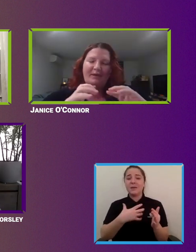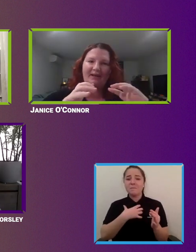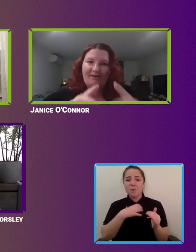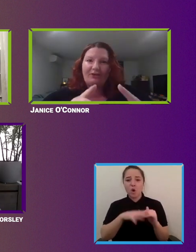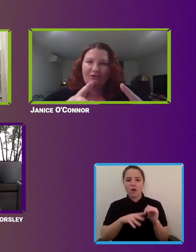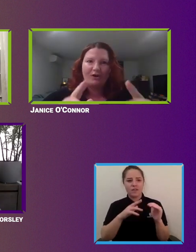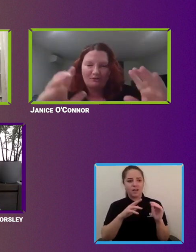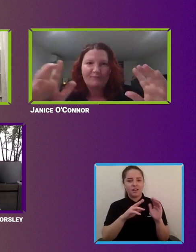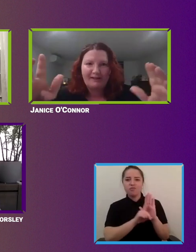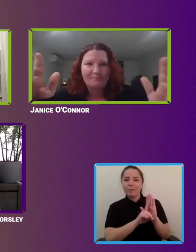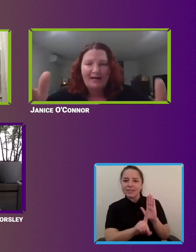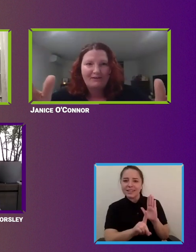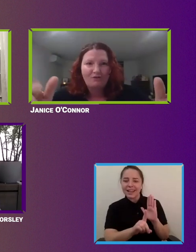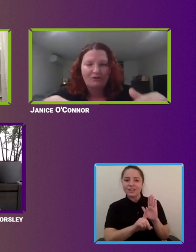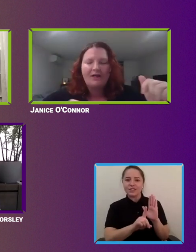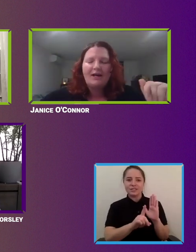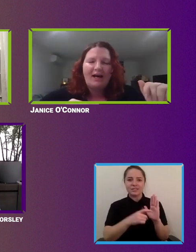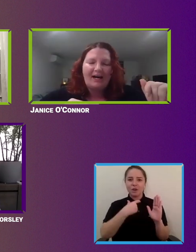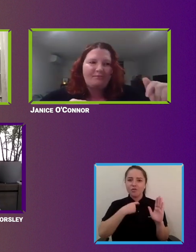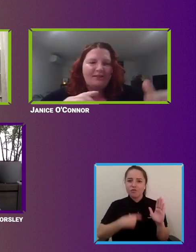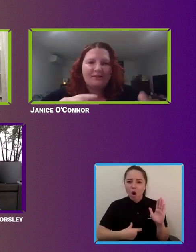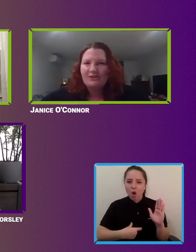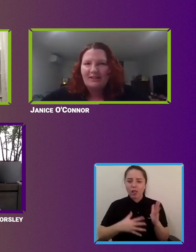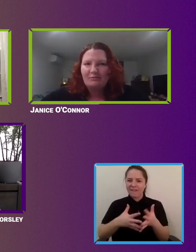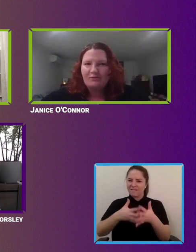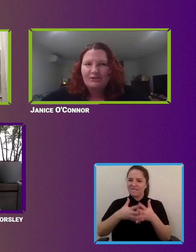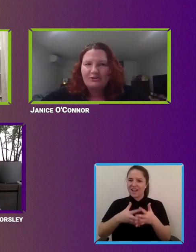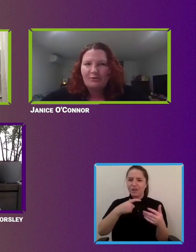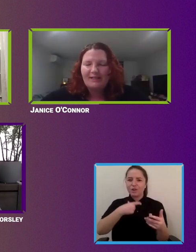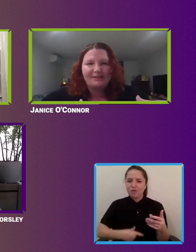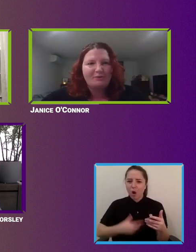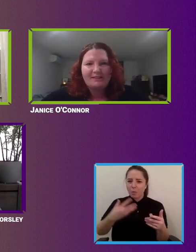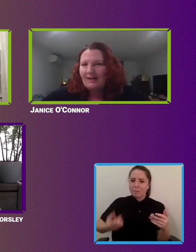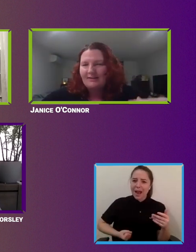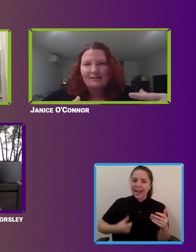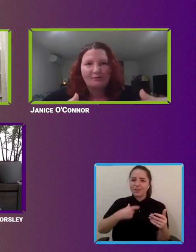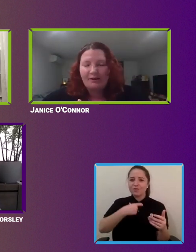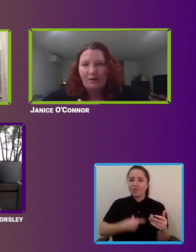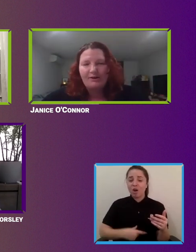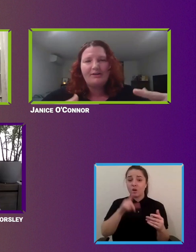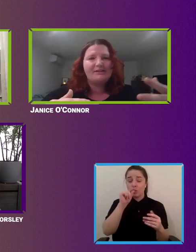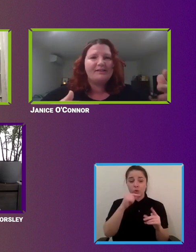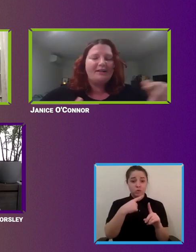valued role it being a paid role. And you can do that in multitude of ways. It could be targets, it could be quotas